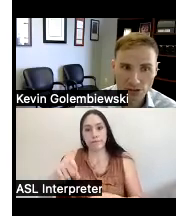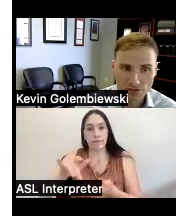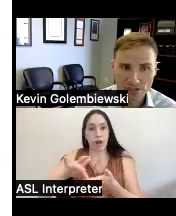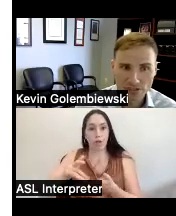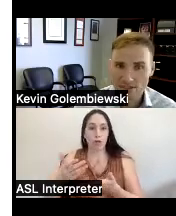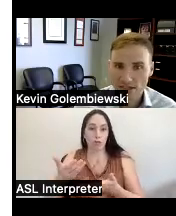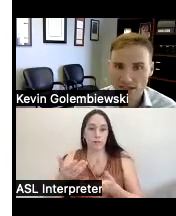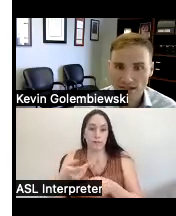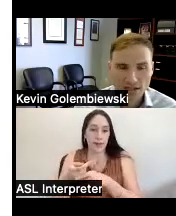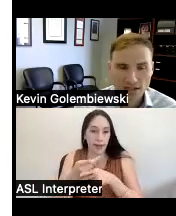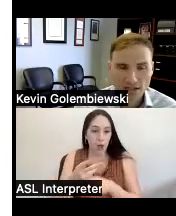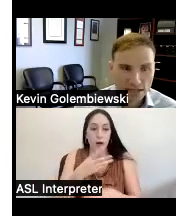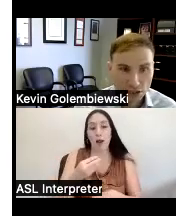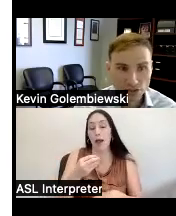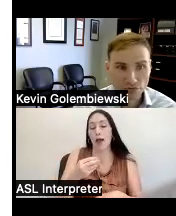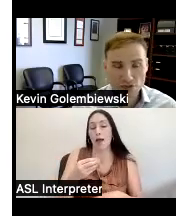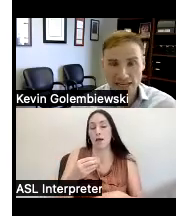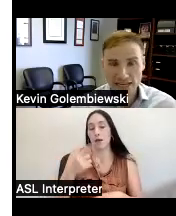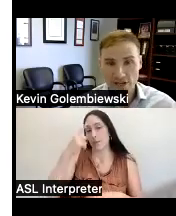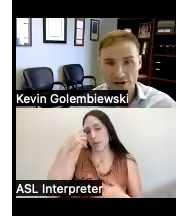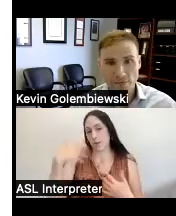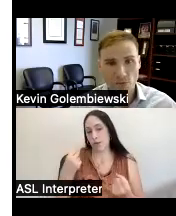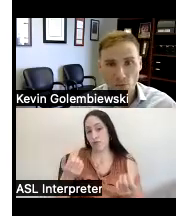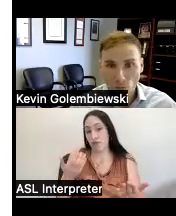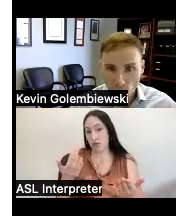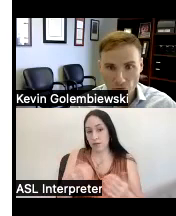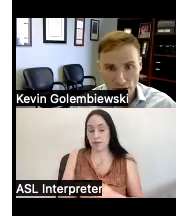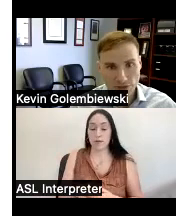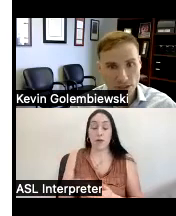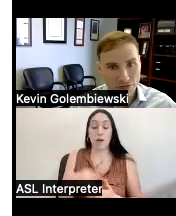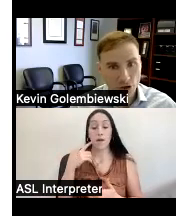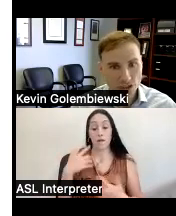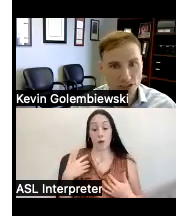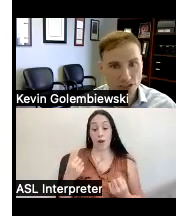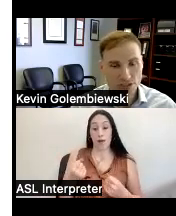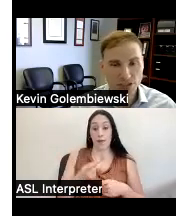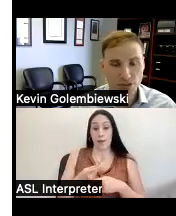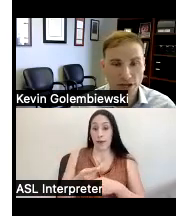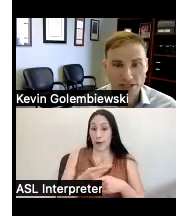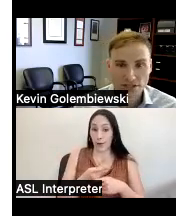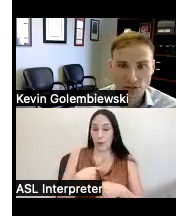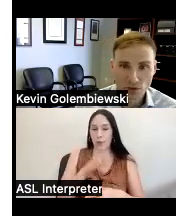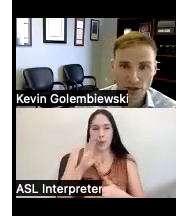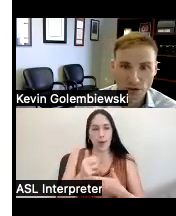Health Services and so as far as the health care we'll help some folks in certain situations with